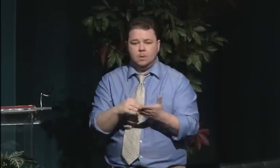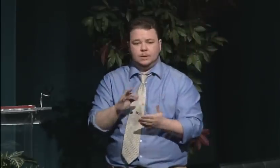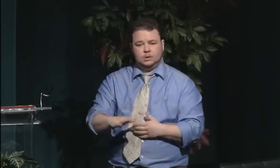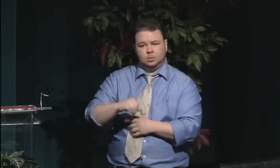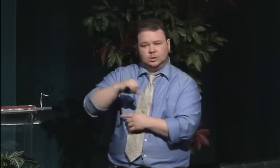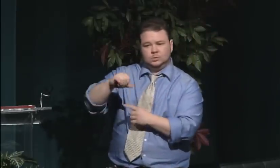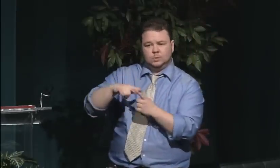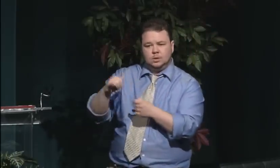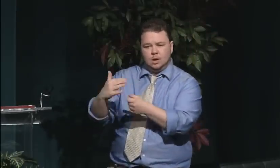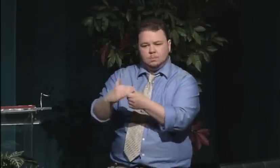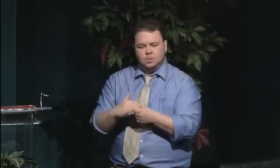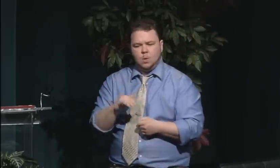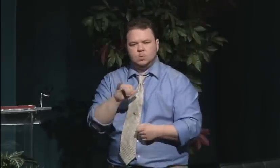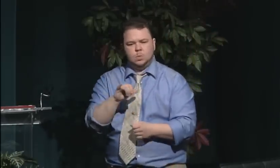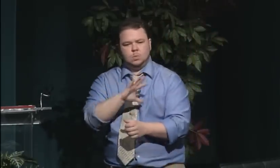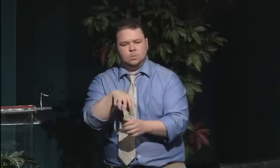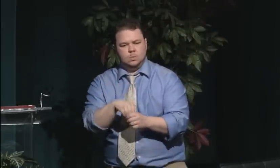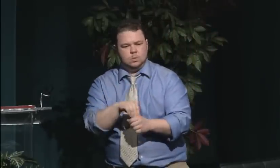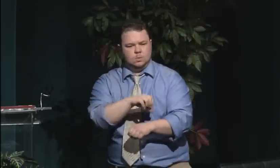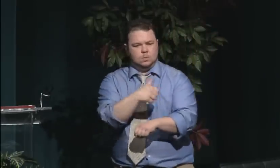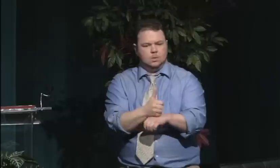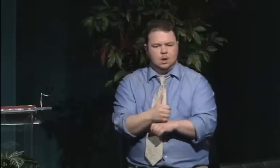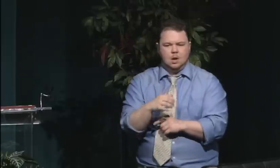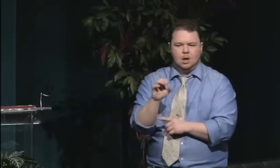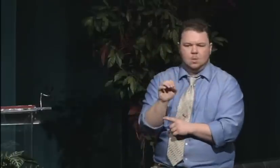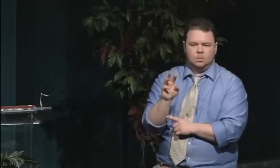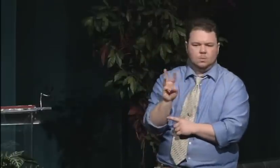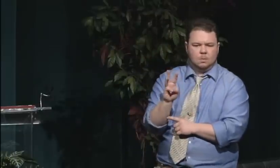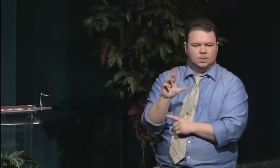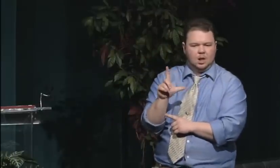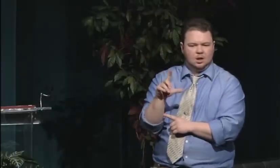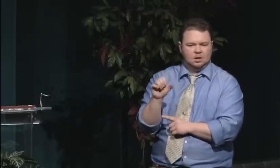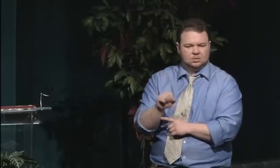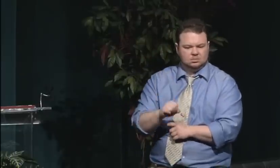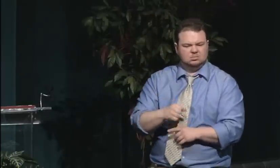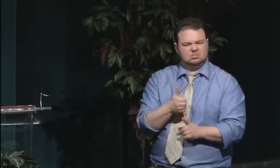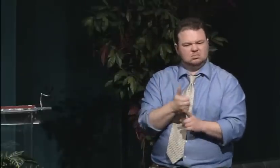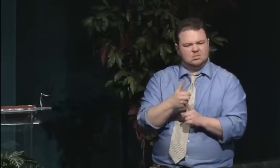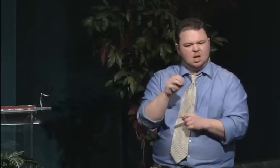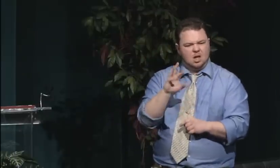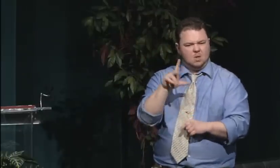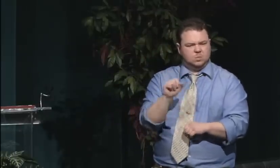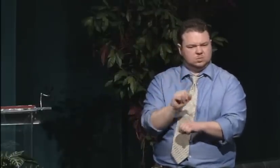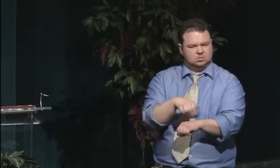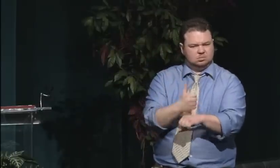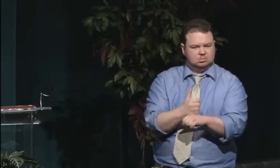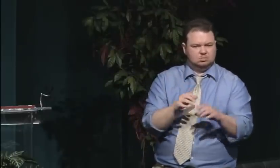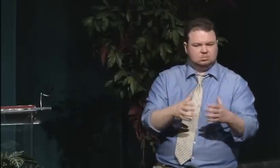And if they came into those meetings,